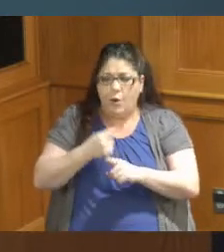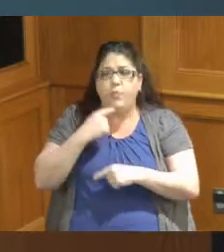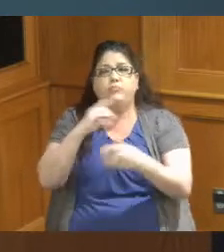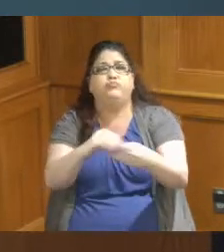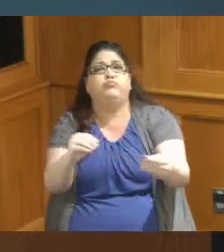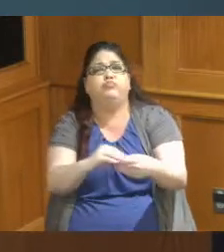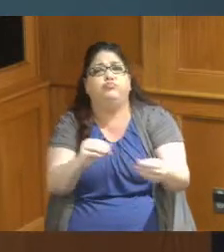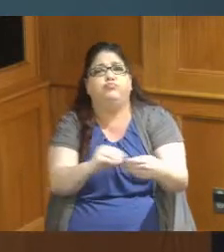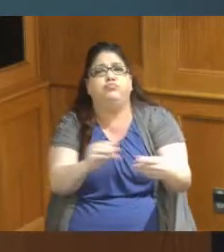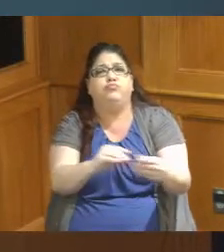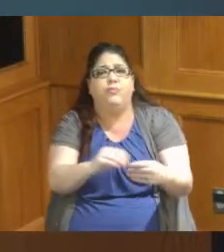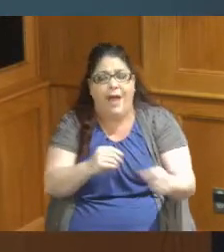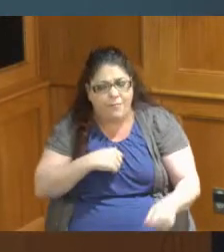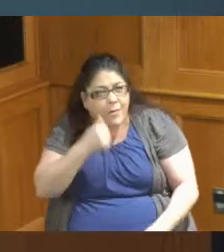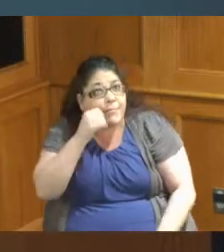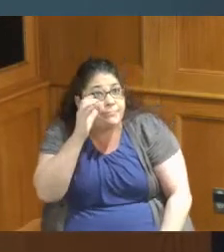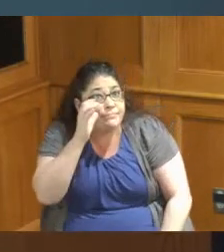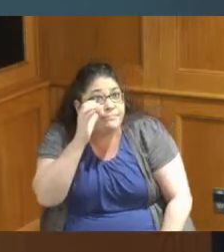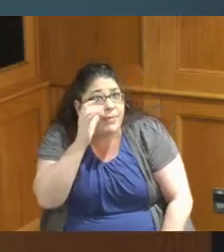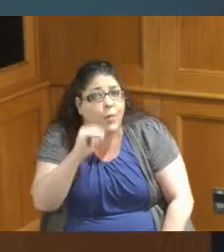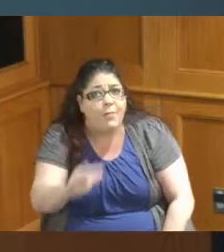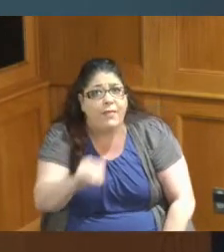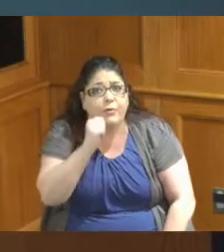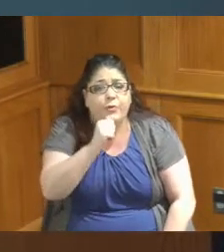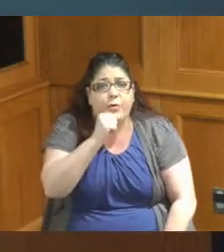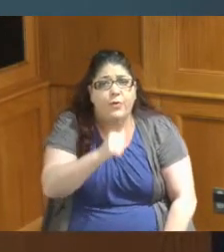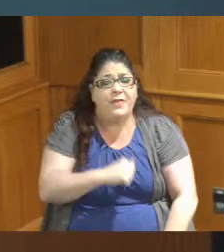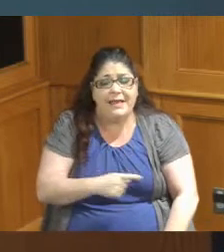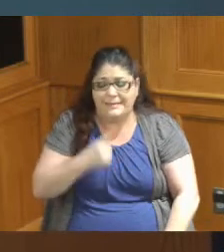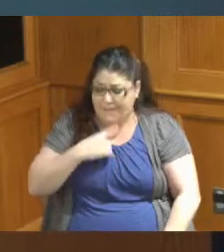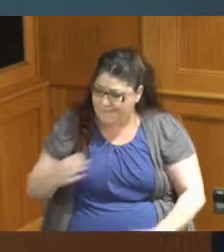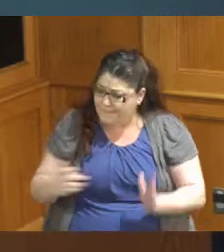hearing that when he came back there was nothing for him you're on your own you got to figure this